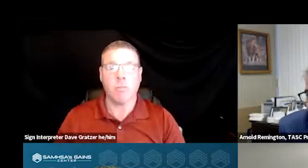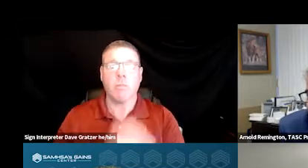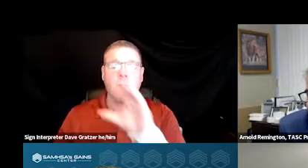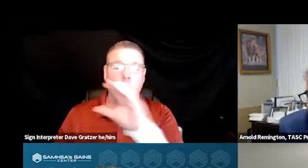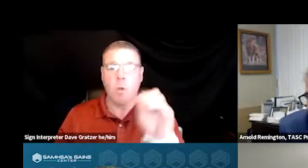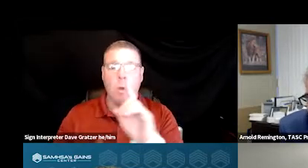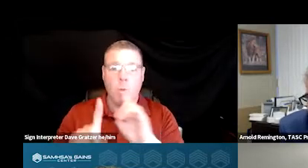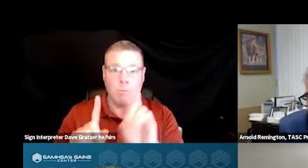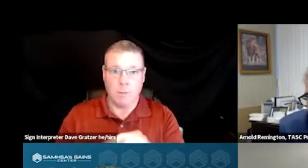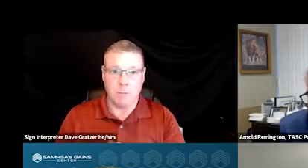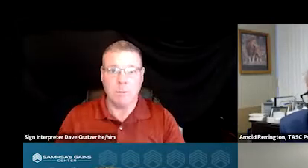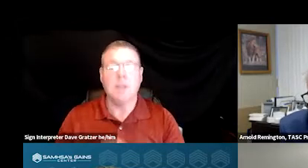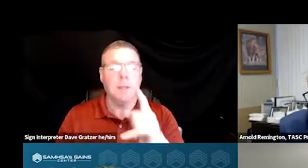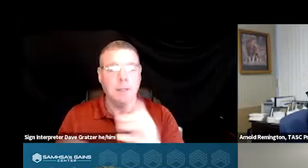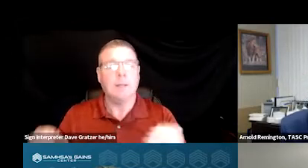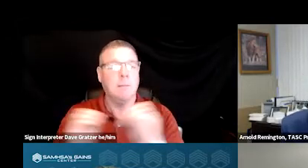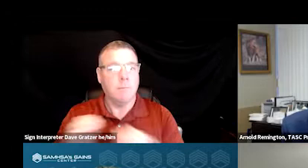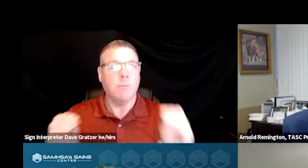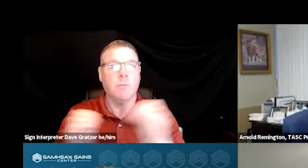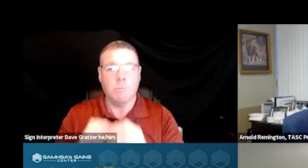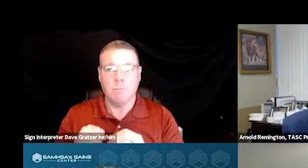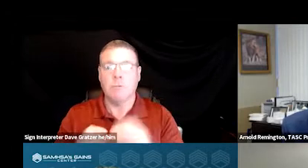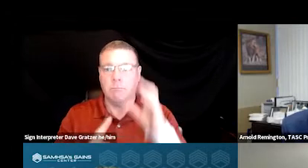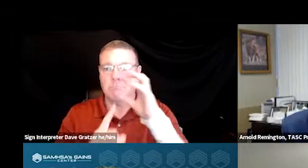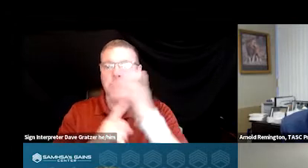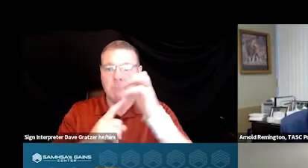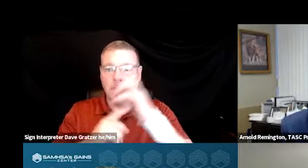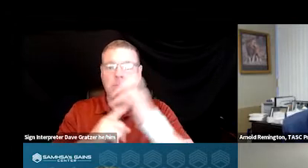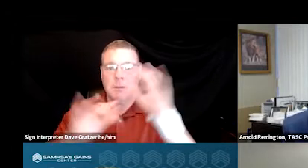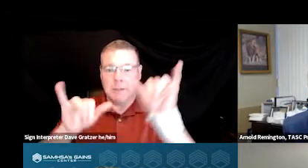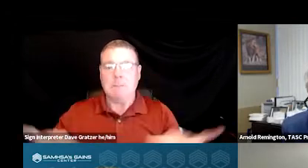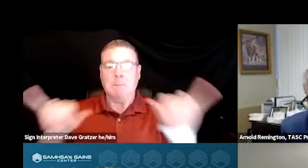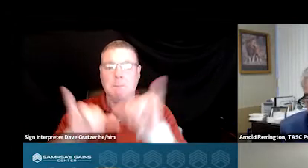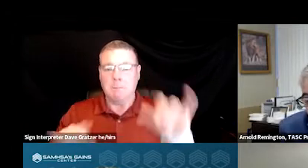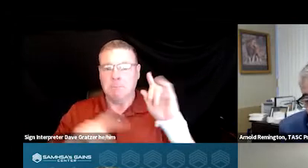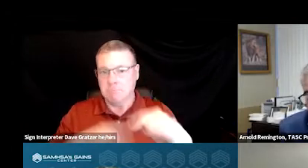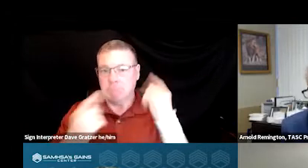which has become more and more popular and common over the last several years.